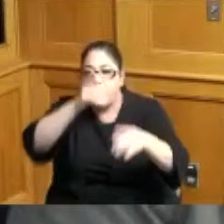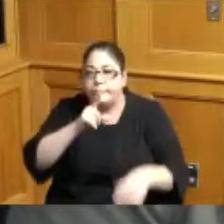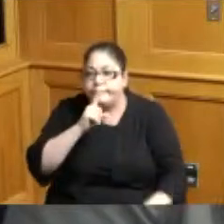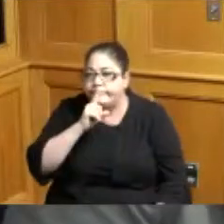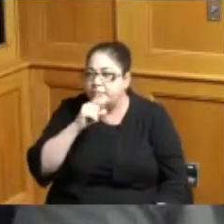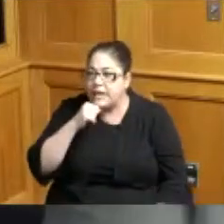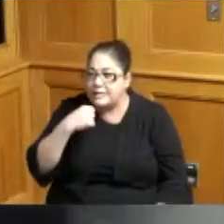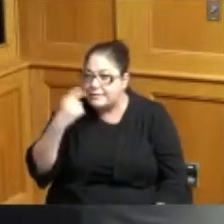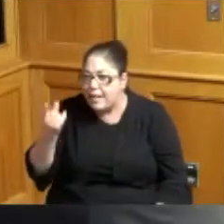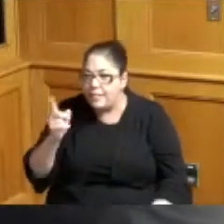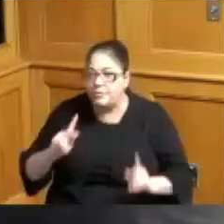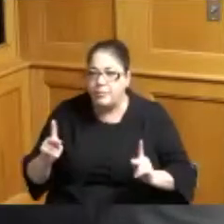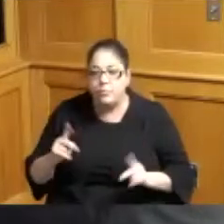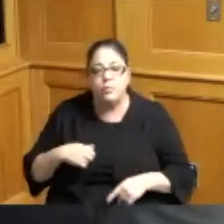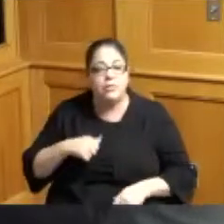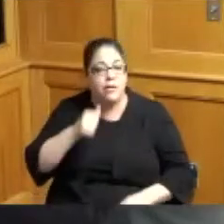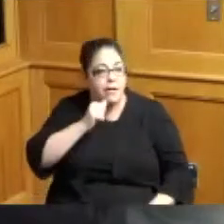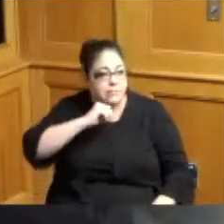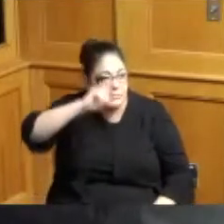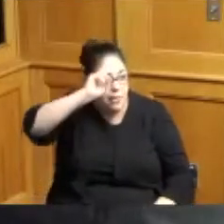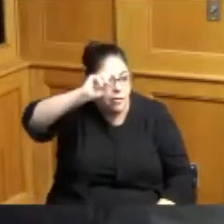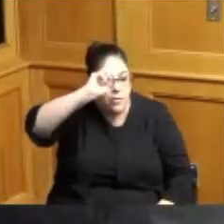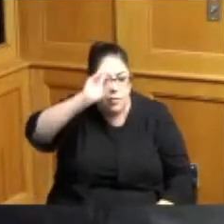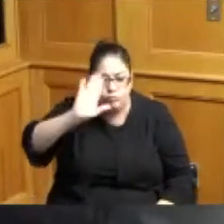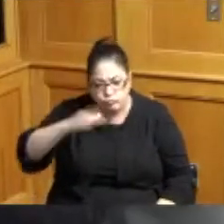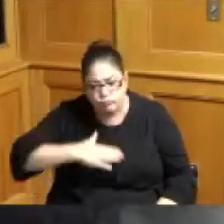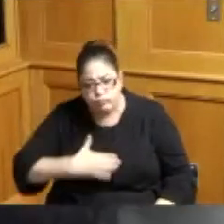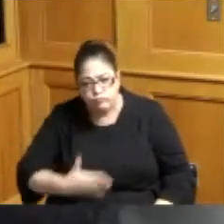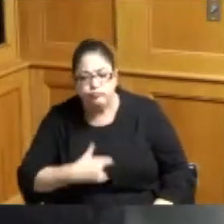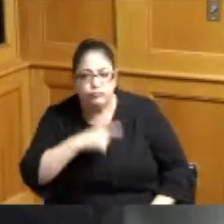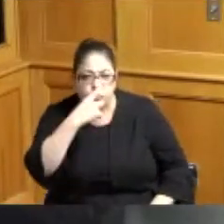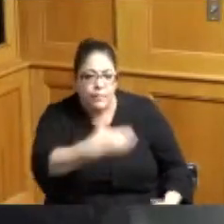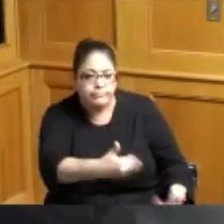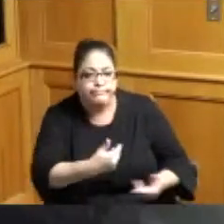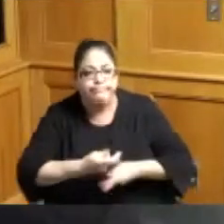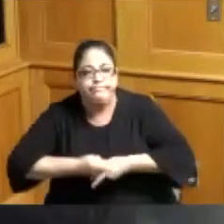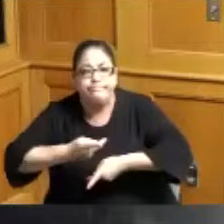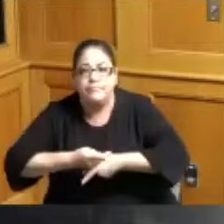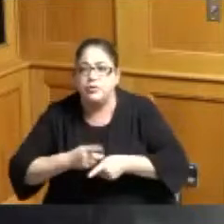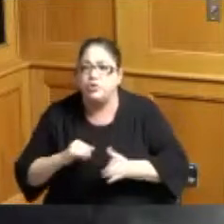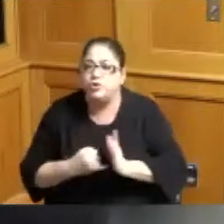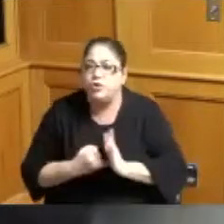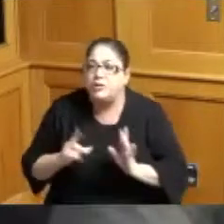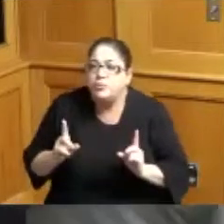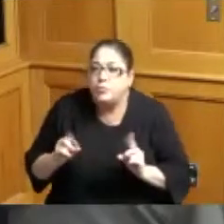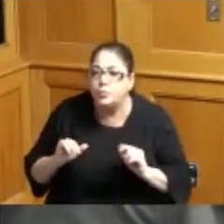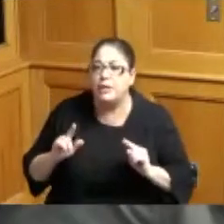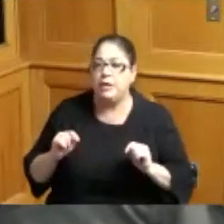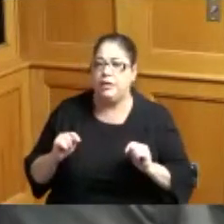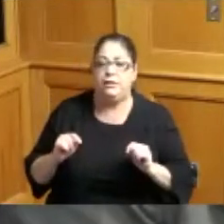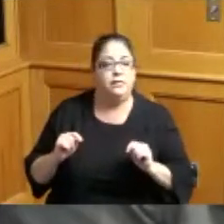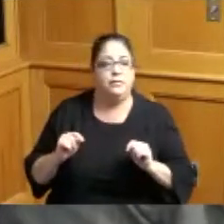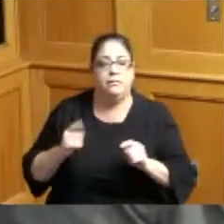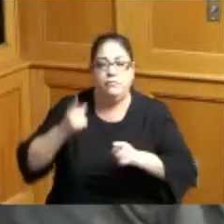and uncles and aunts were stepping up and just doing it because it's the right thing to do but